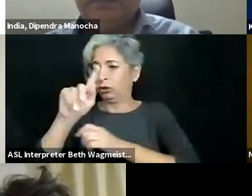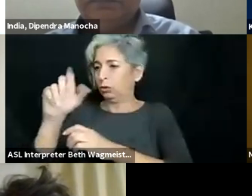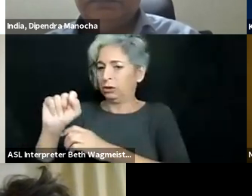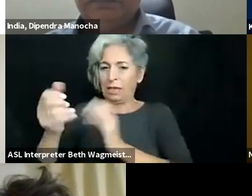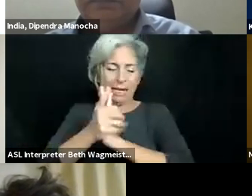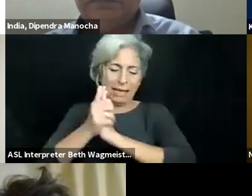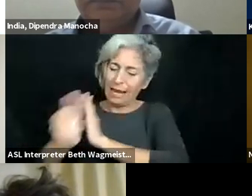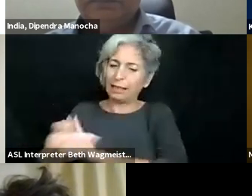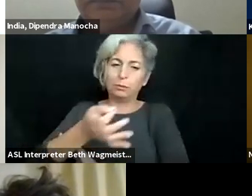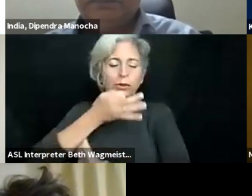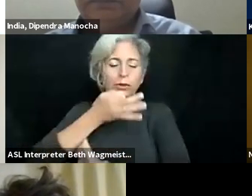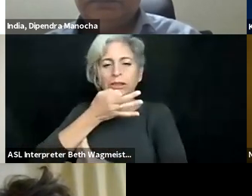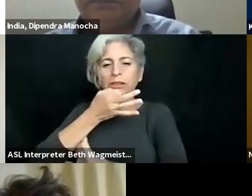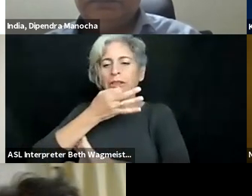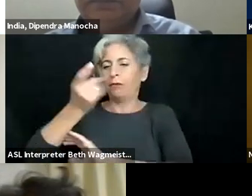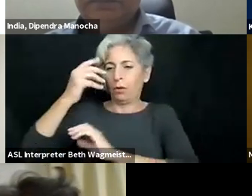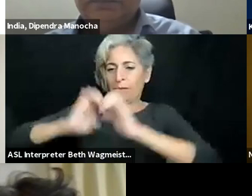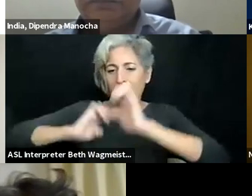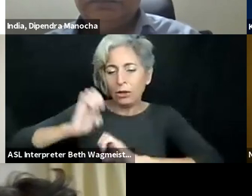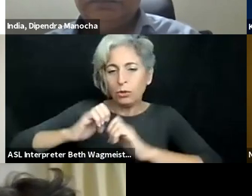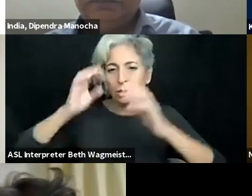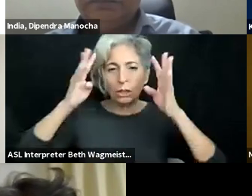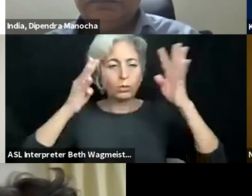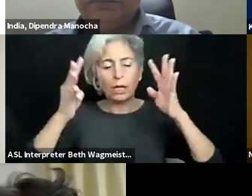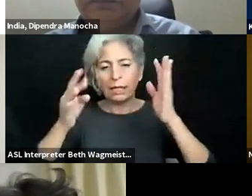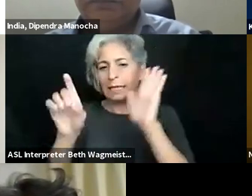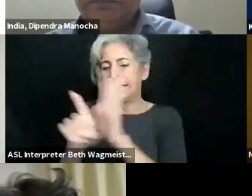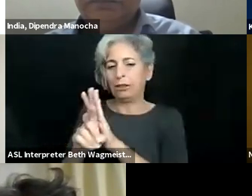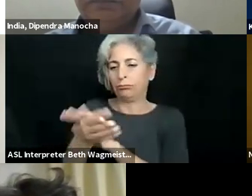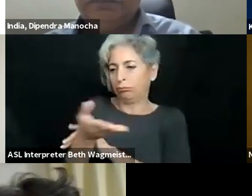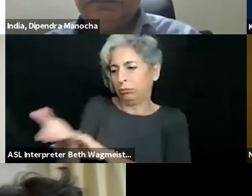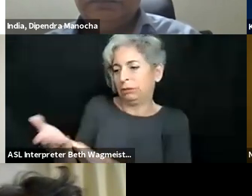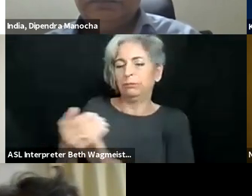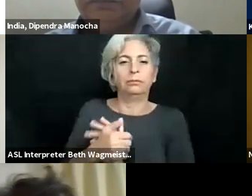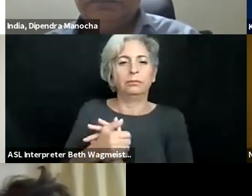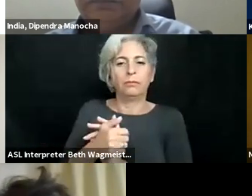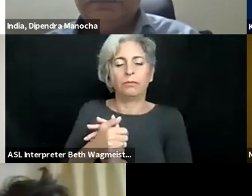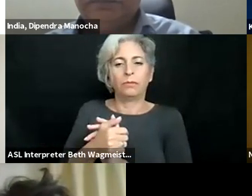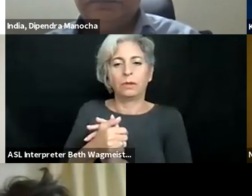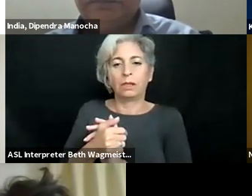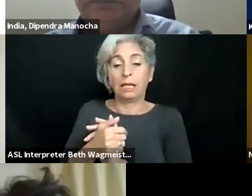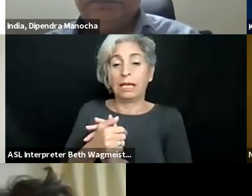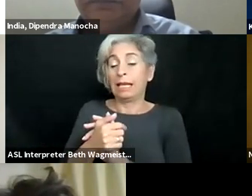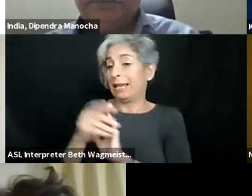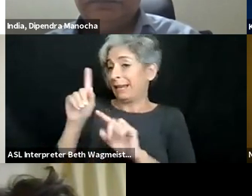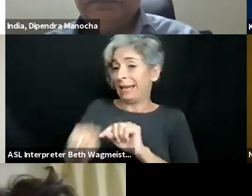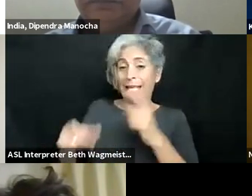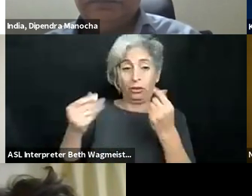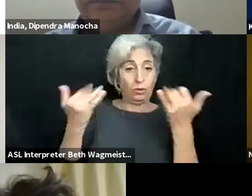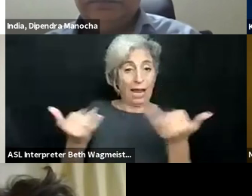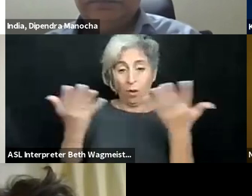learning specifically there would allow to us create more powerful evaluation tools and expert systems that can both guide evaluation and